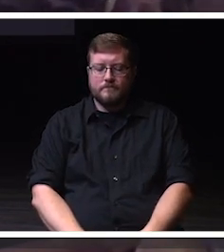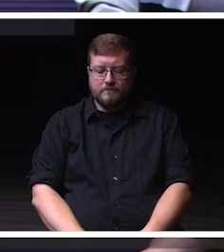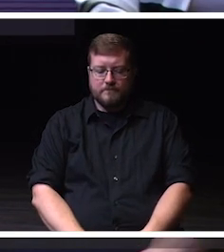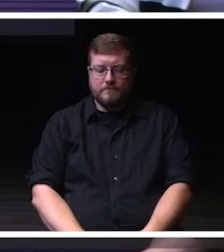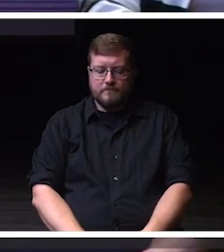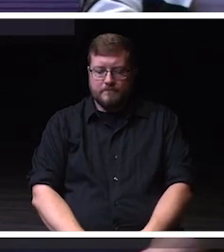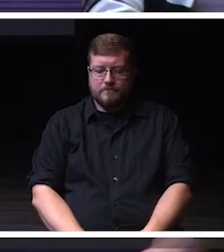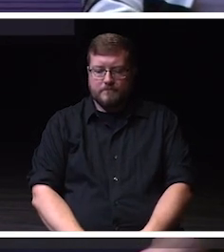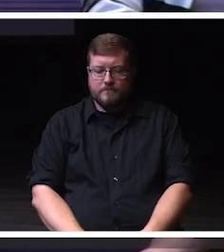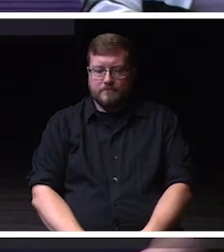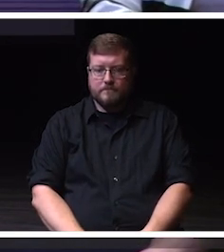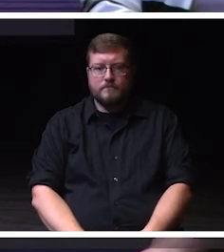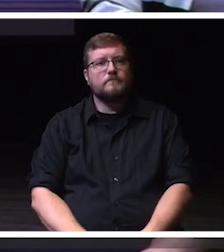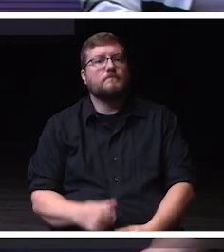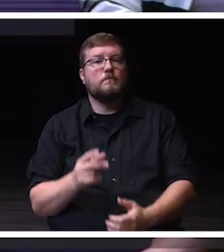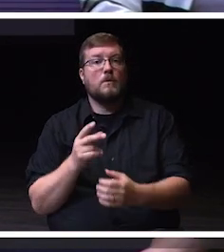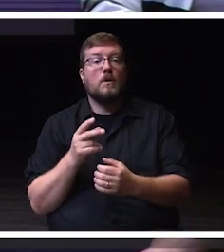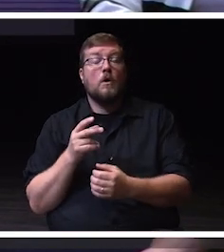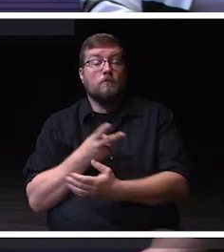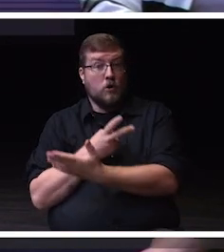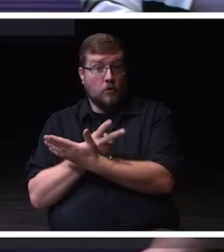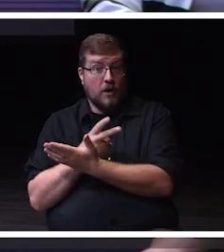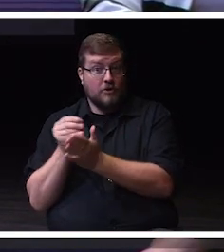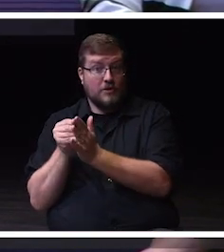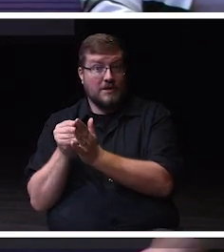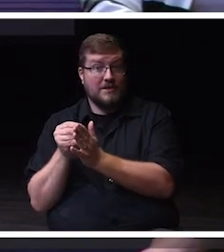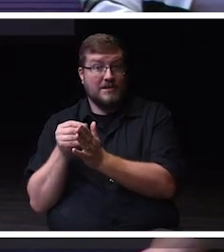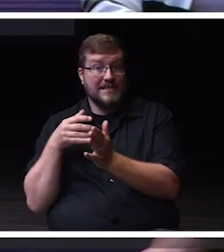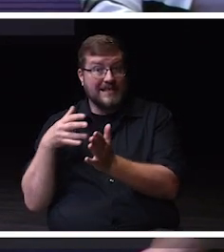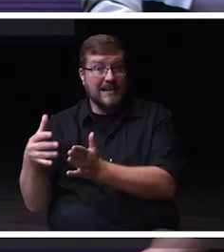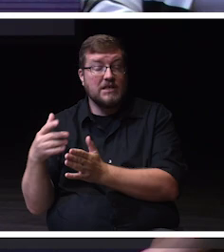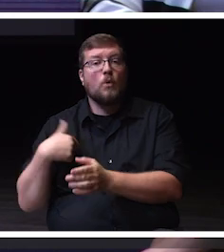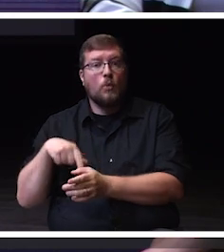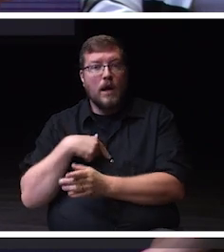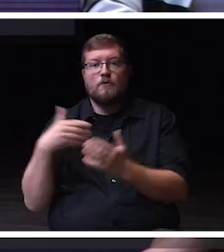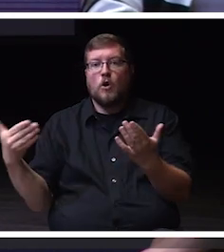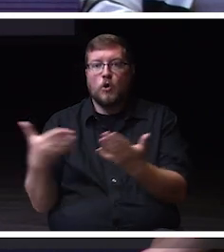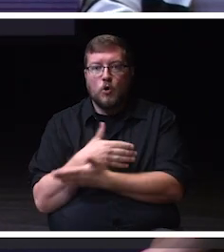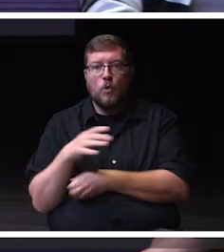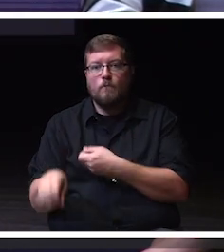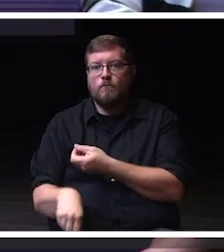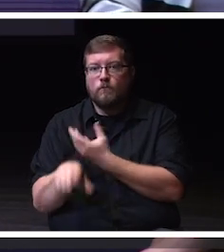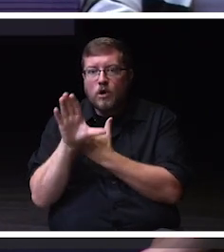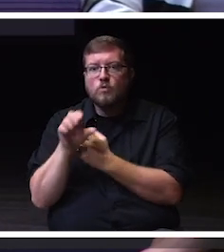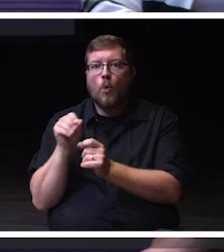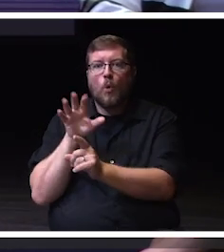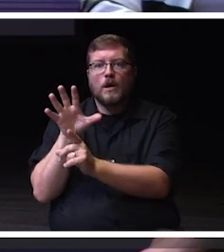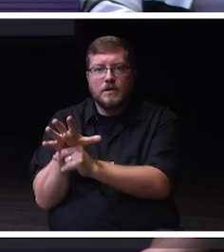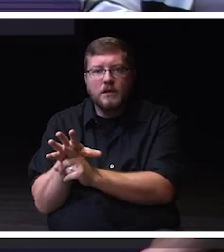In graduate studies, we're excited. We've just launched a new virtual orientation really builds on the great work our programs do